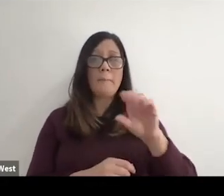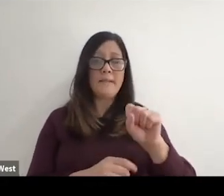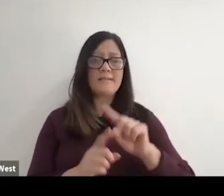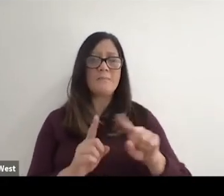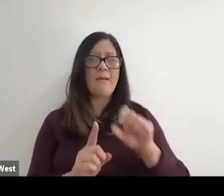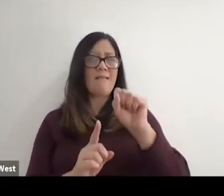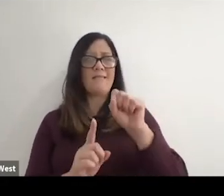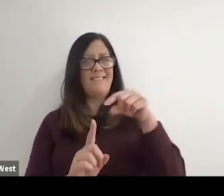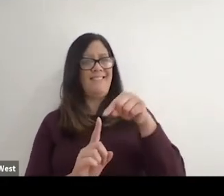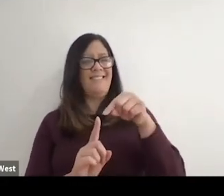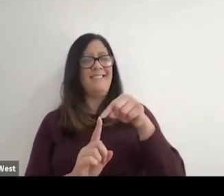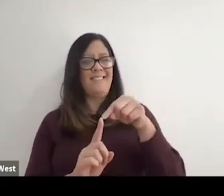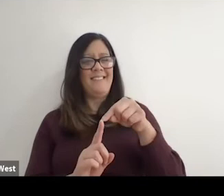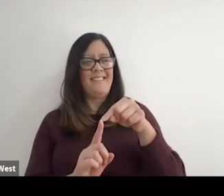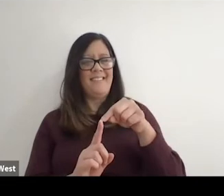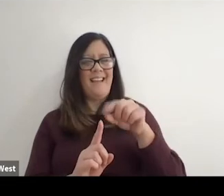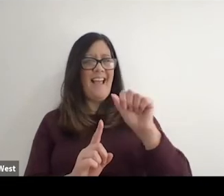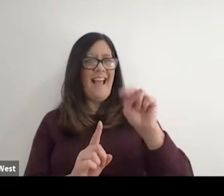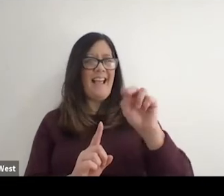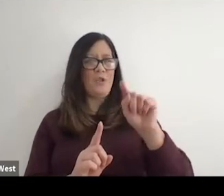there should be these two. Wheelchair track events,